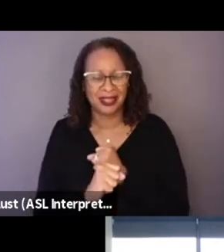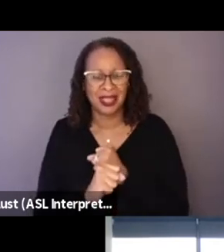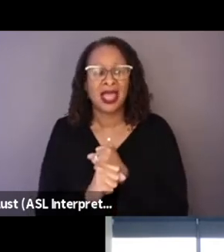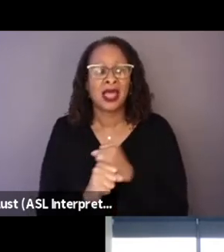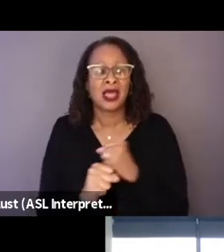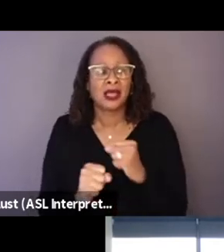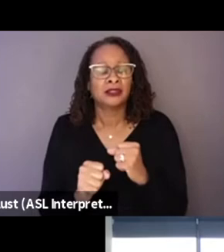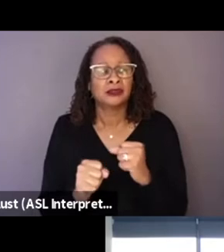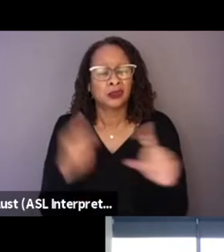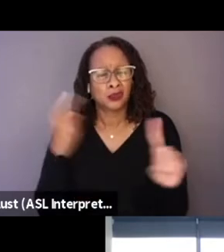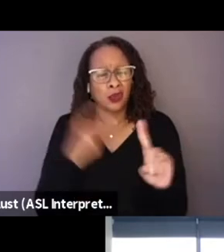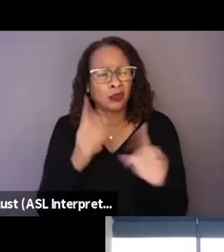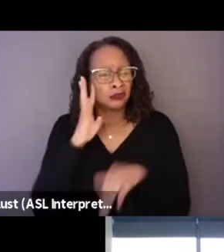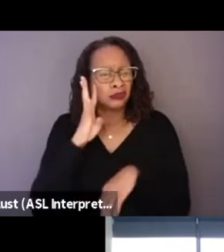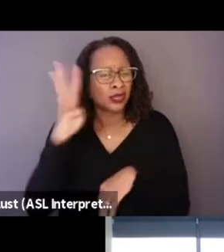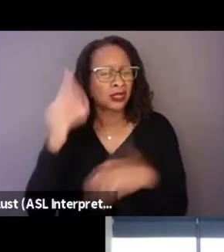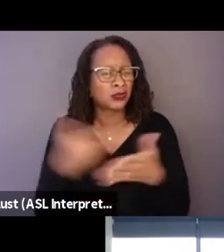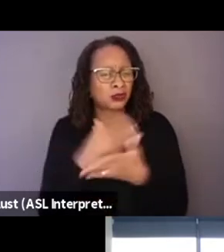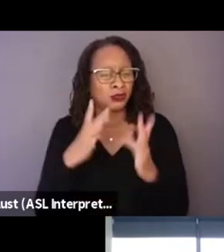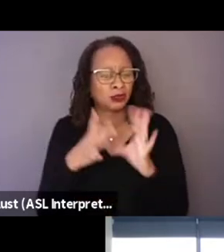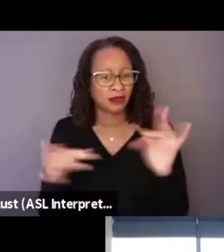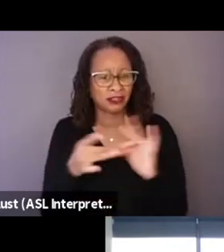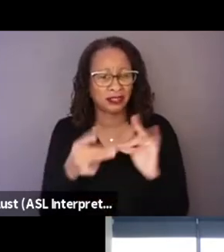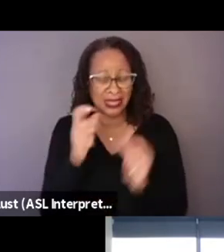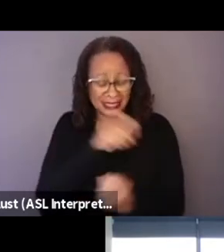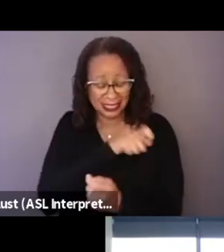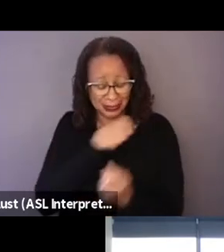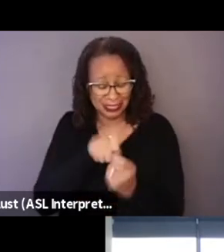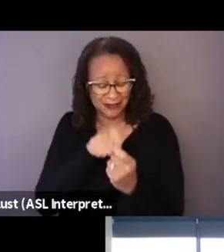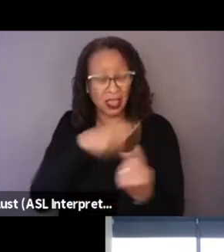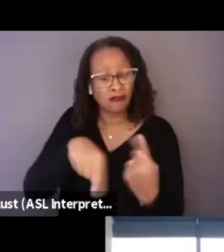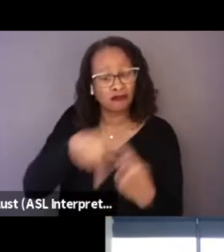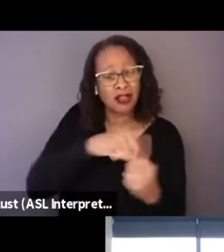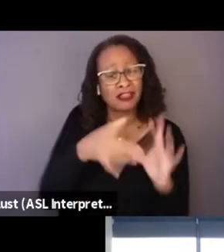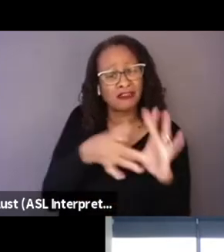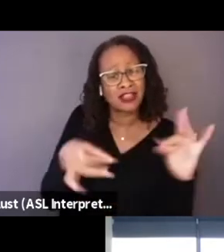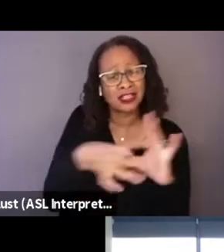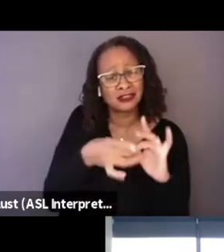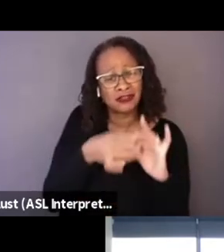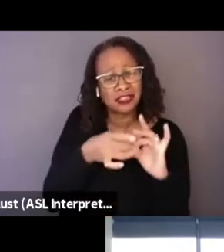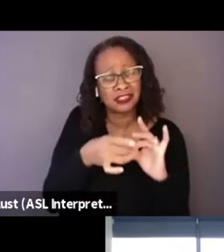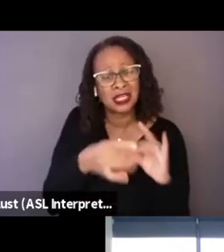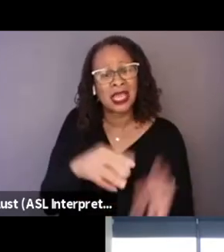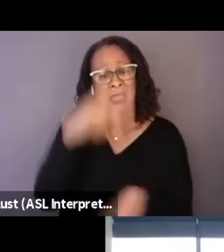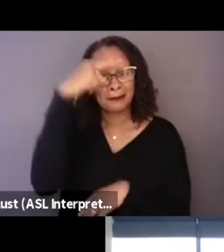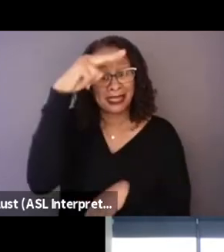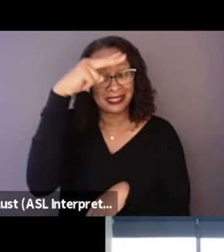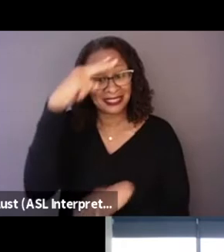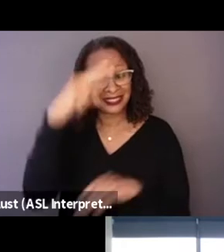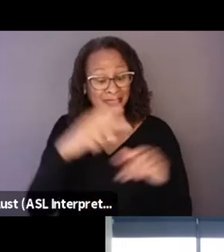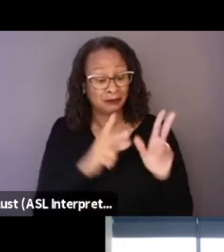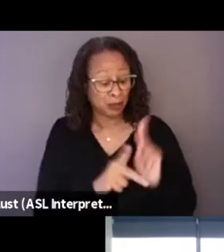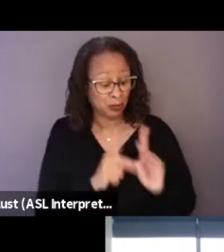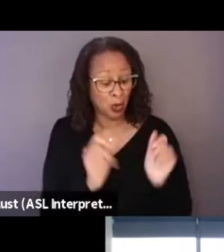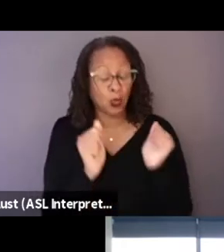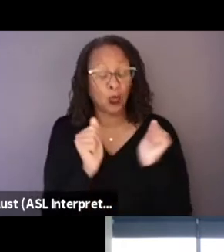specifically around the relationship of Mexican citizens with the police.